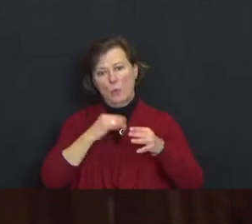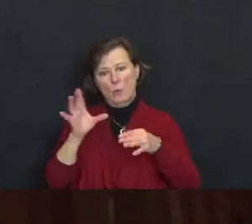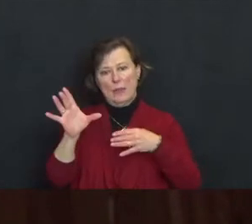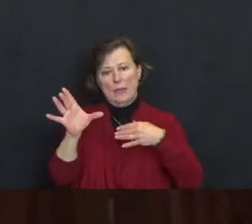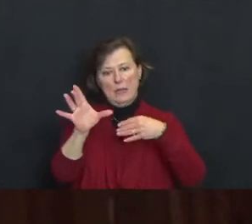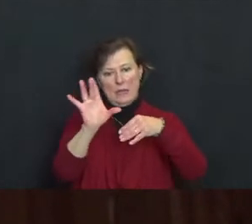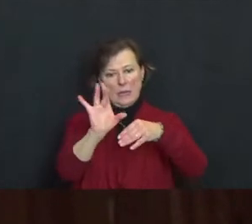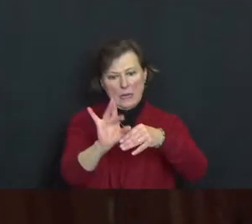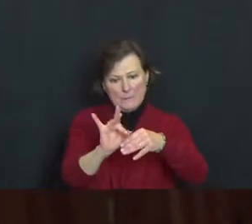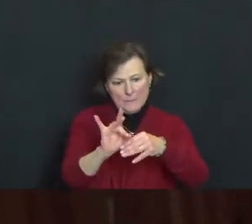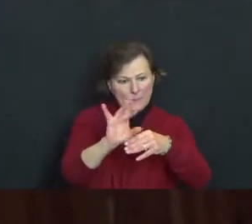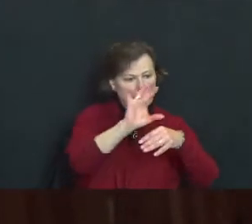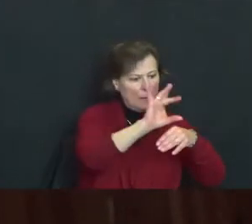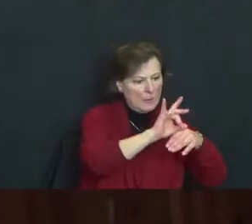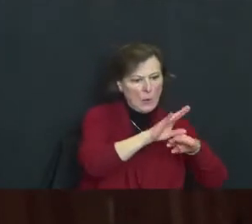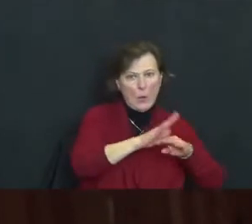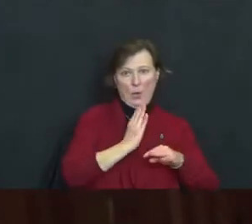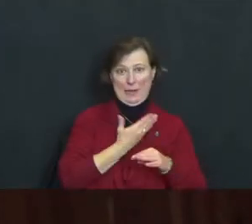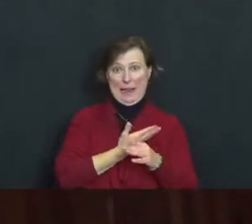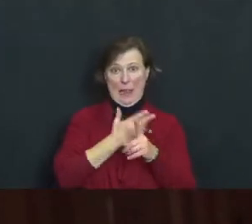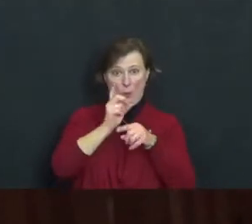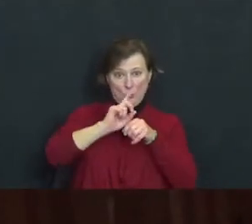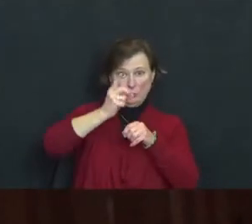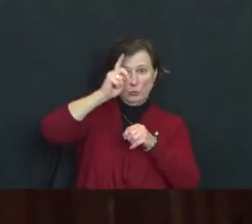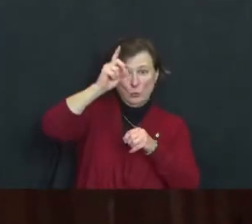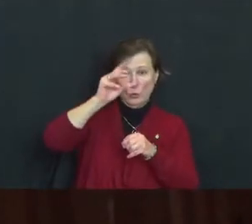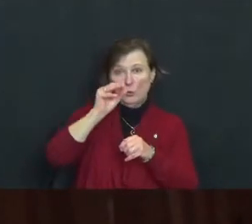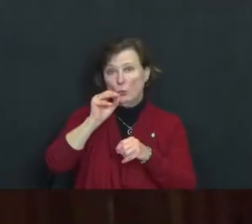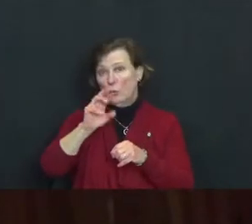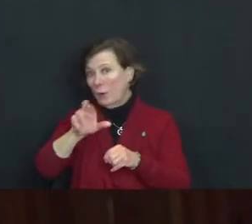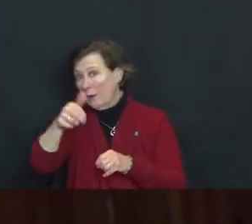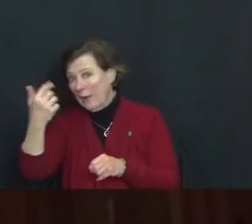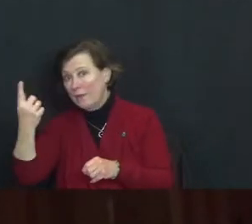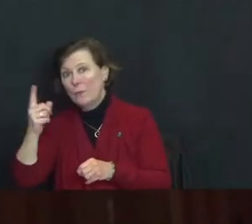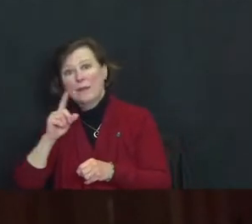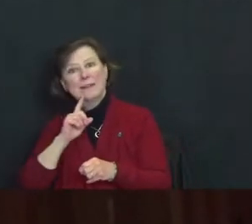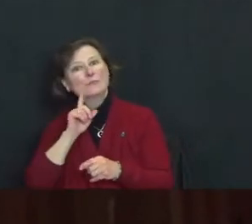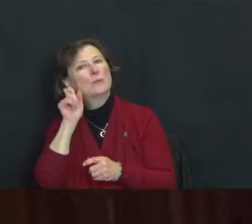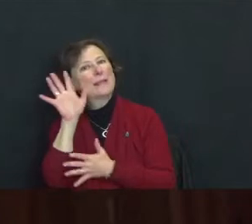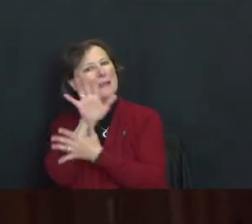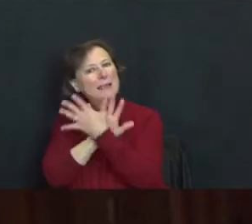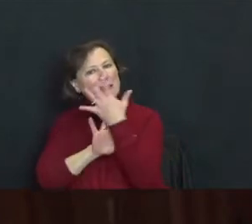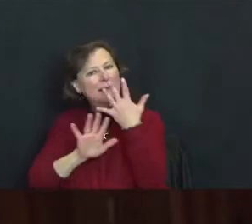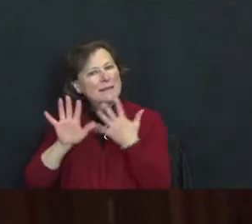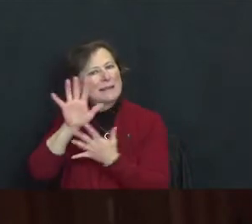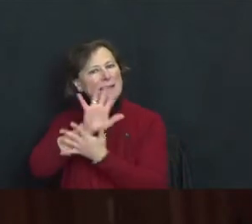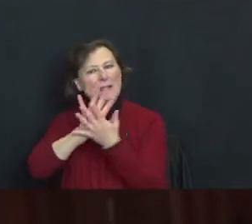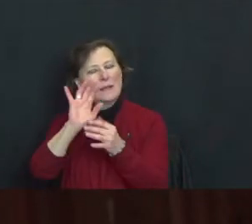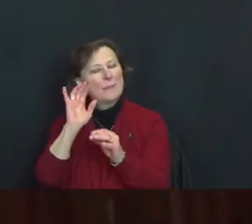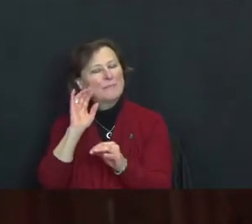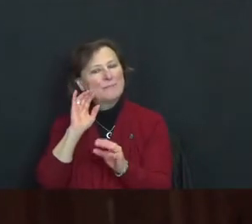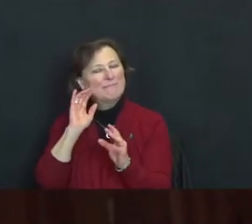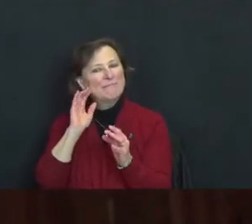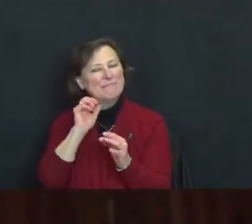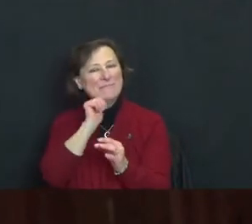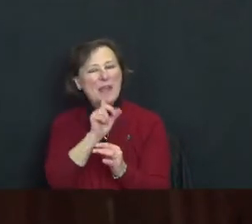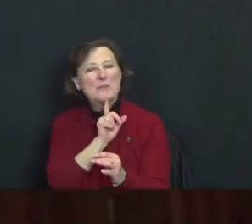jewel or that of another, is but an illusory and transient ornament of identity.”